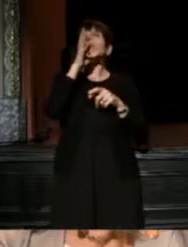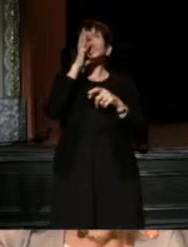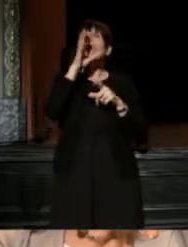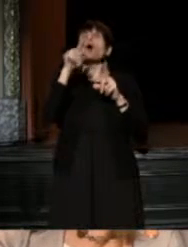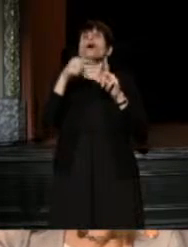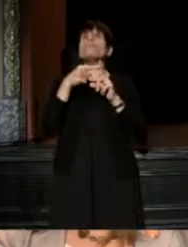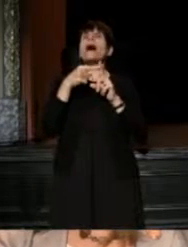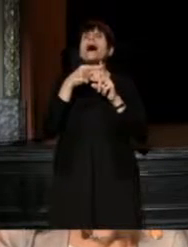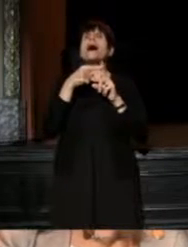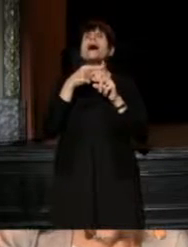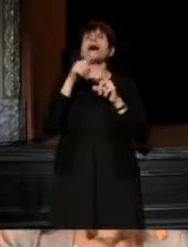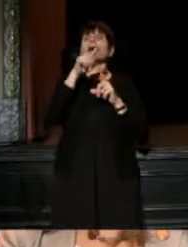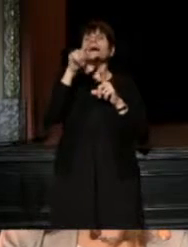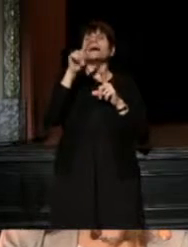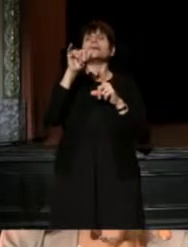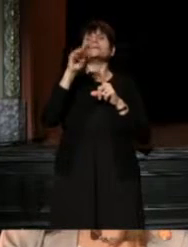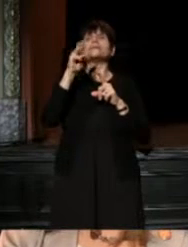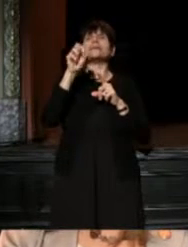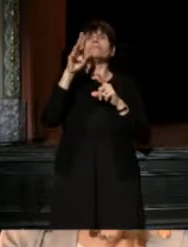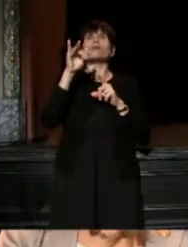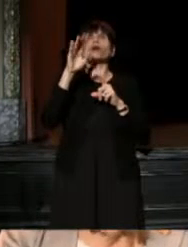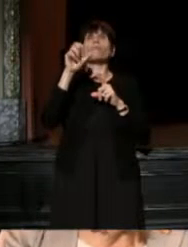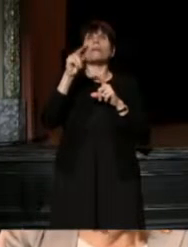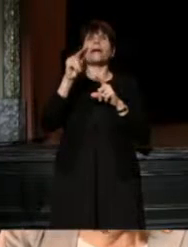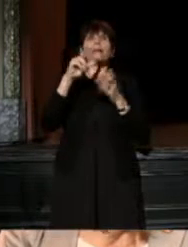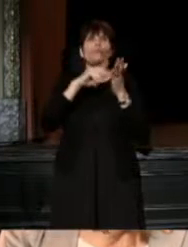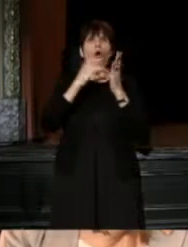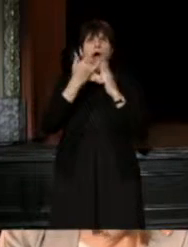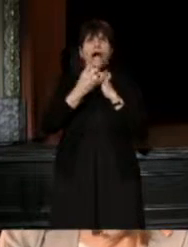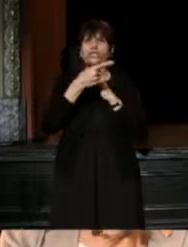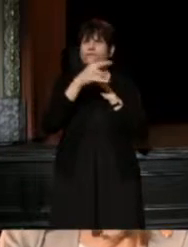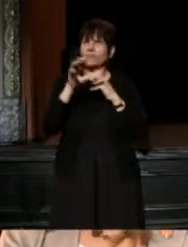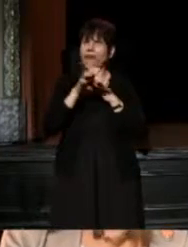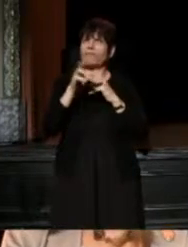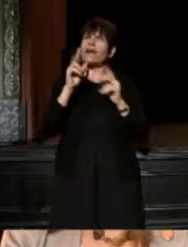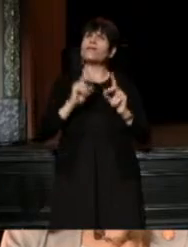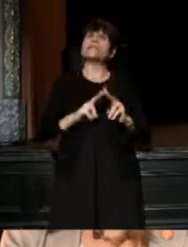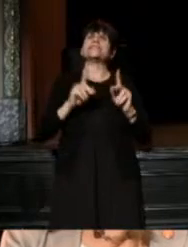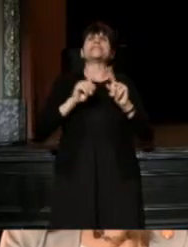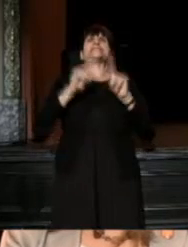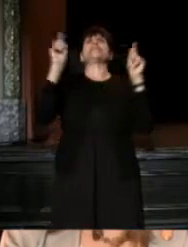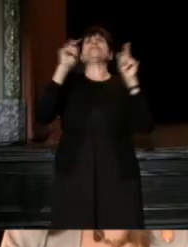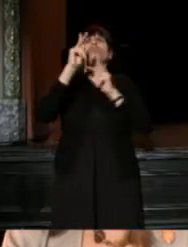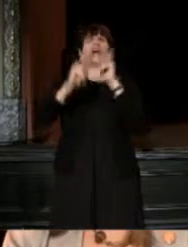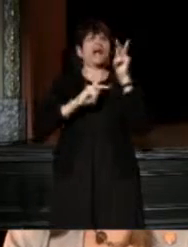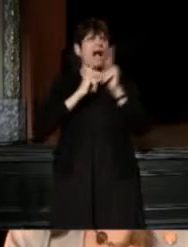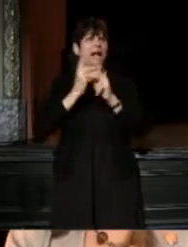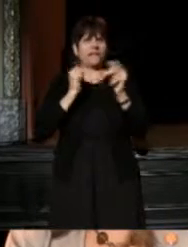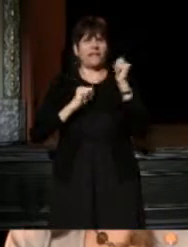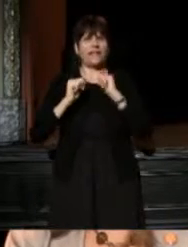about the Zimmerman verdict Project that you've done. This is a very different kind of theater than the classical theater